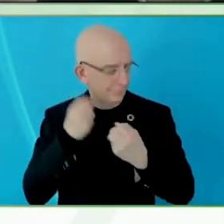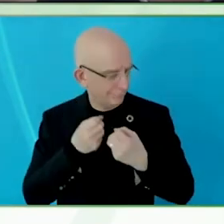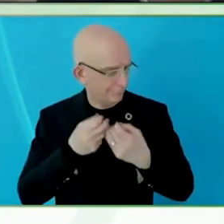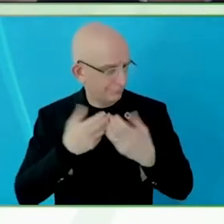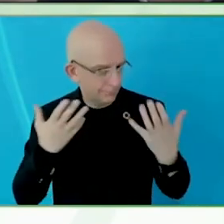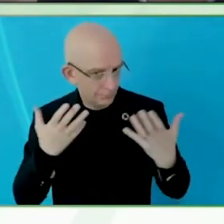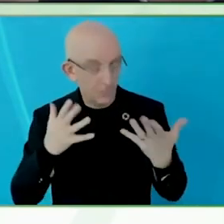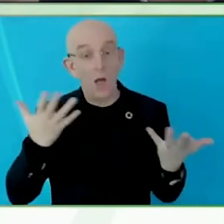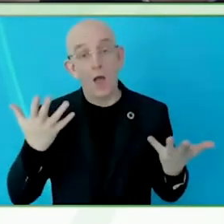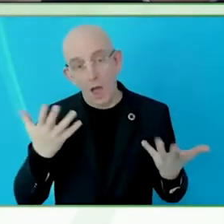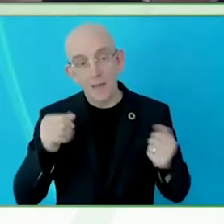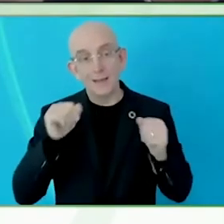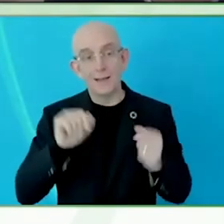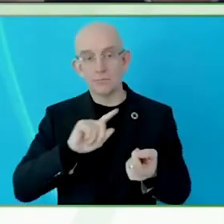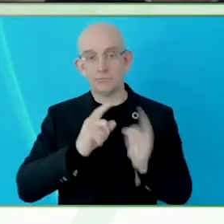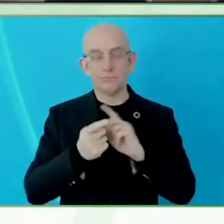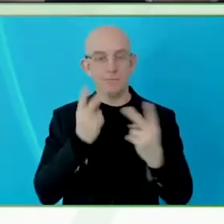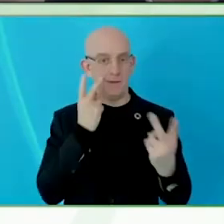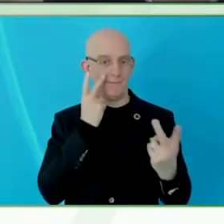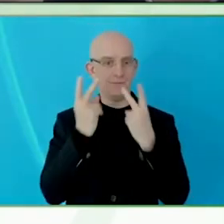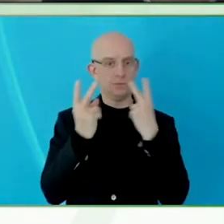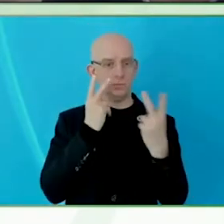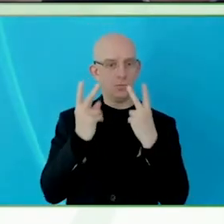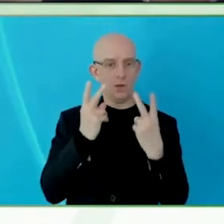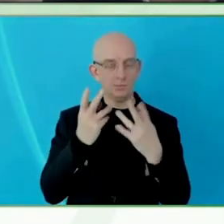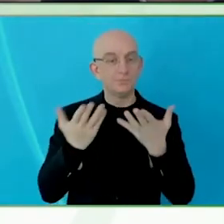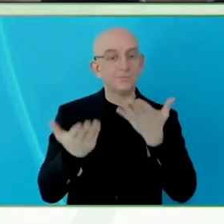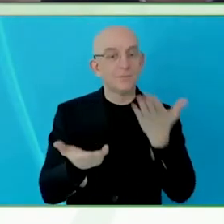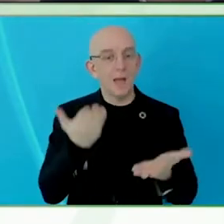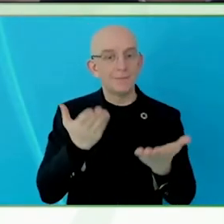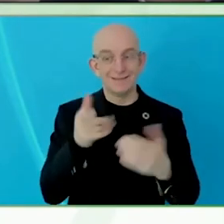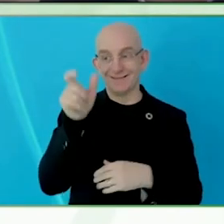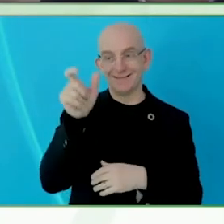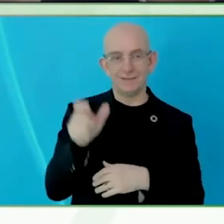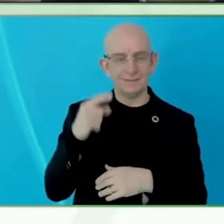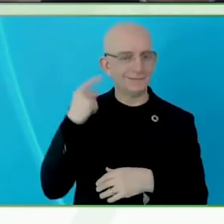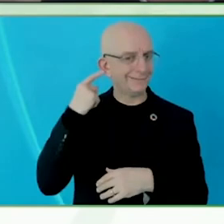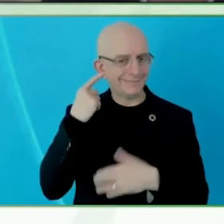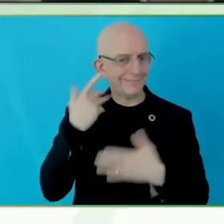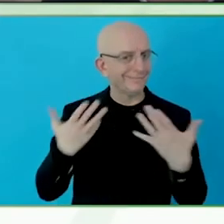Astronomy claims to have used sound at the end of the 1800s, then